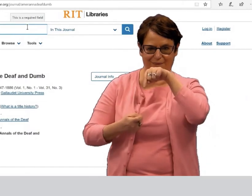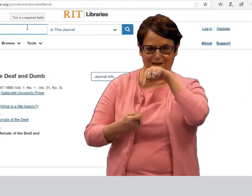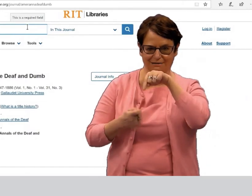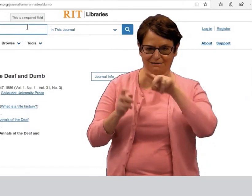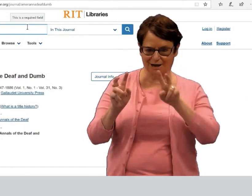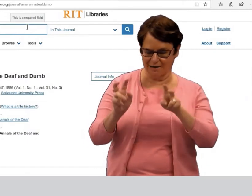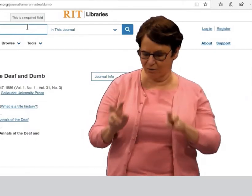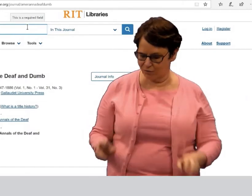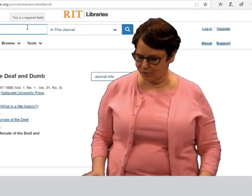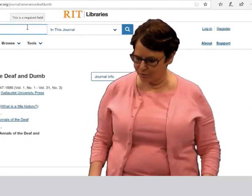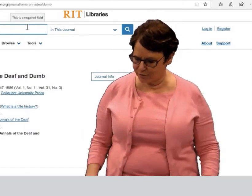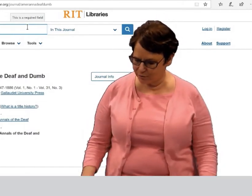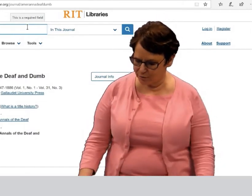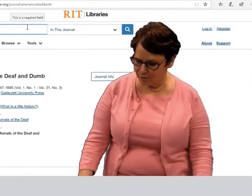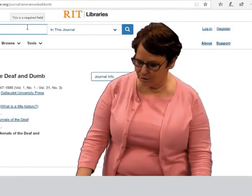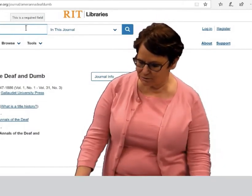You want to search the specific journal.